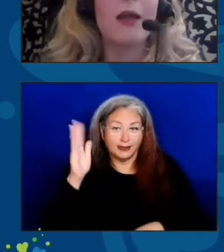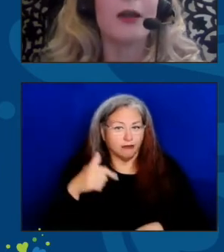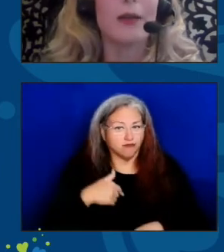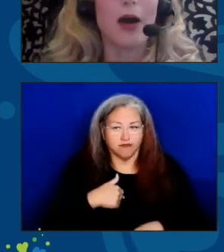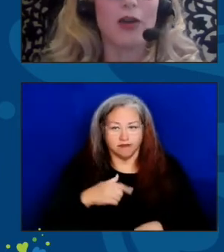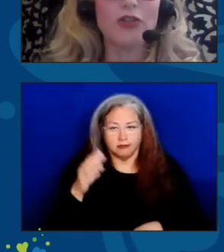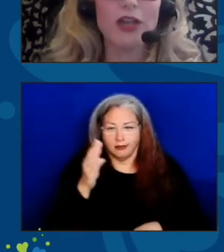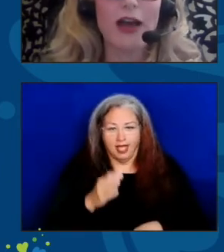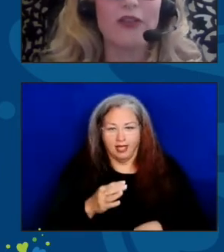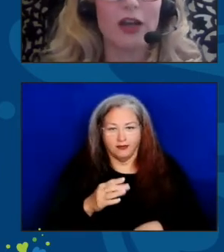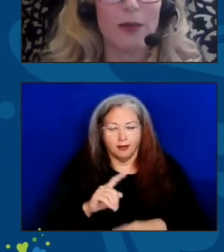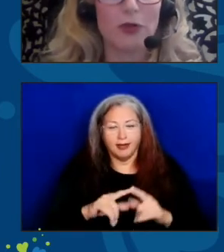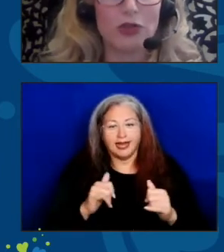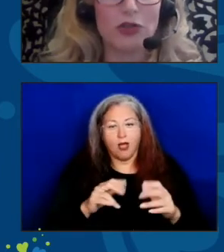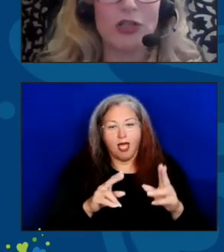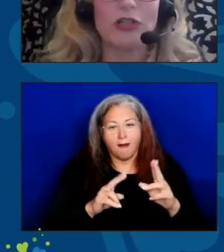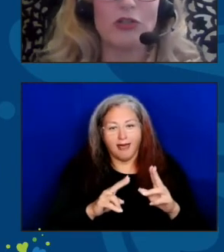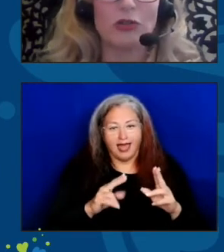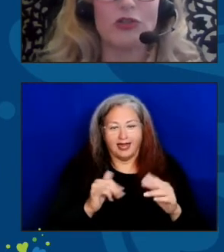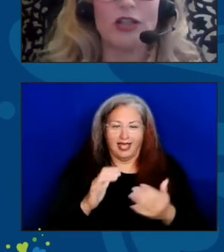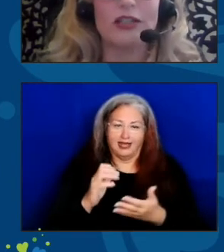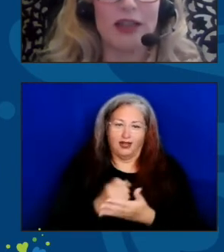But I'm honored to have that opportunity to do just that.